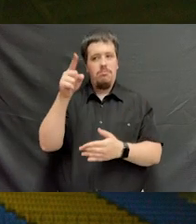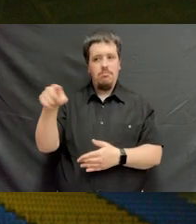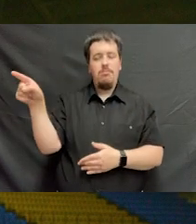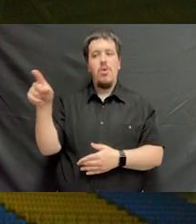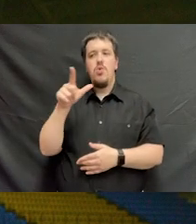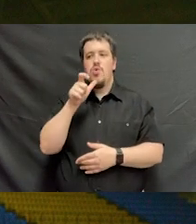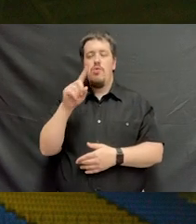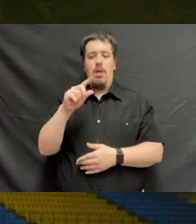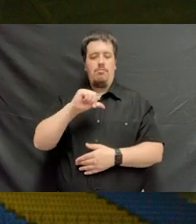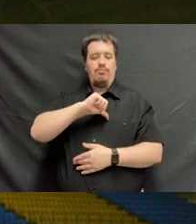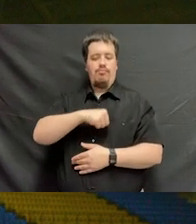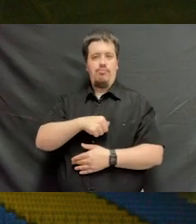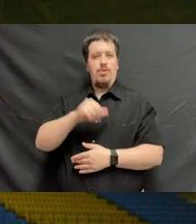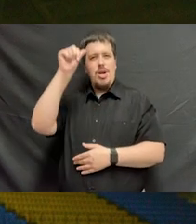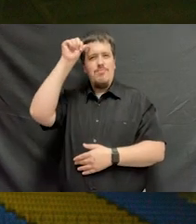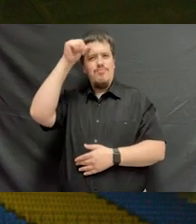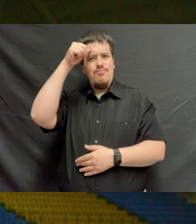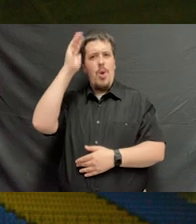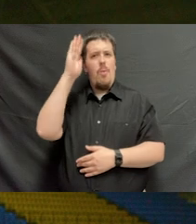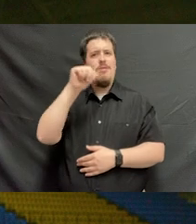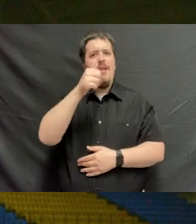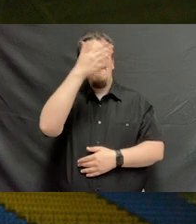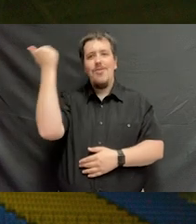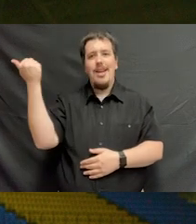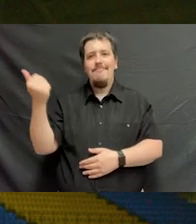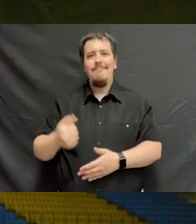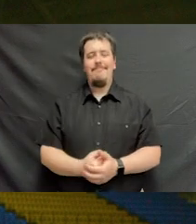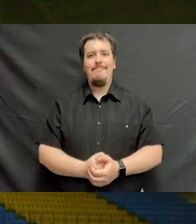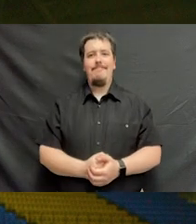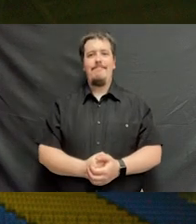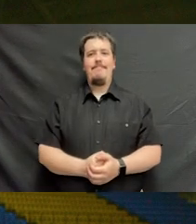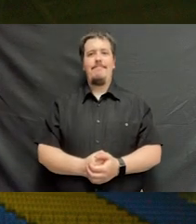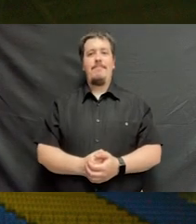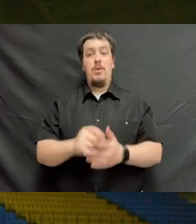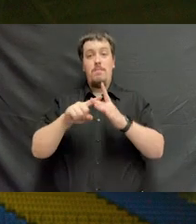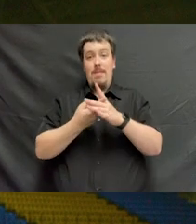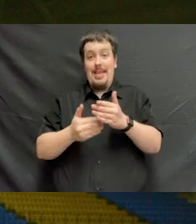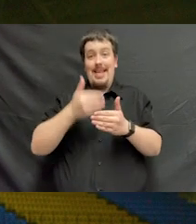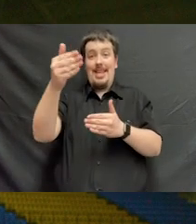who have left marks on your consciousness that will never be forgotten. As you begin this next journey,